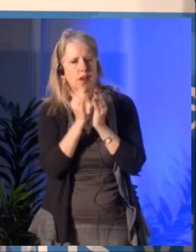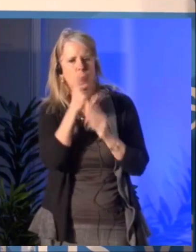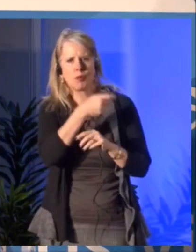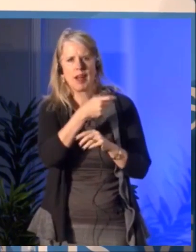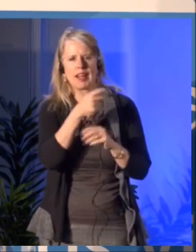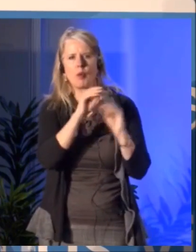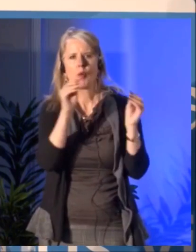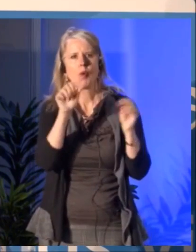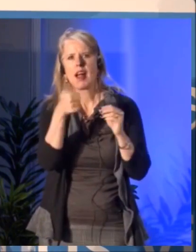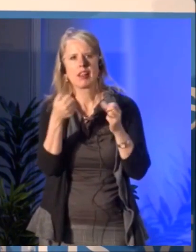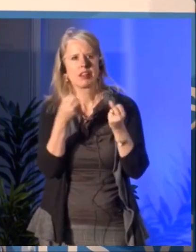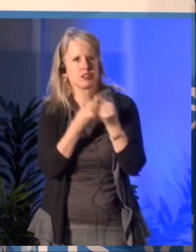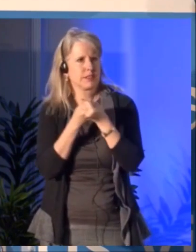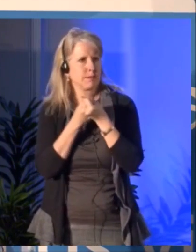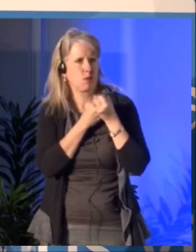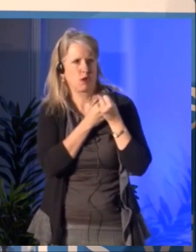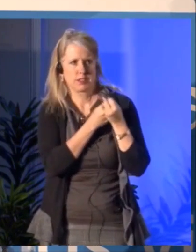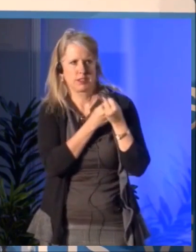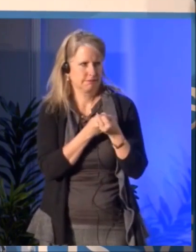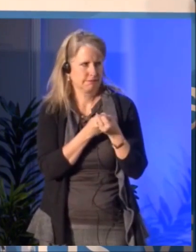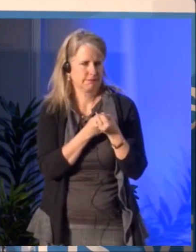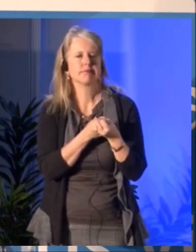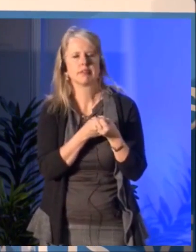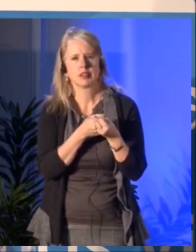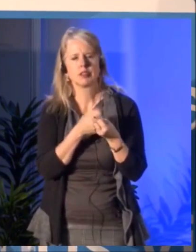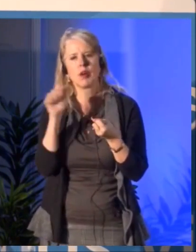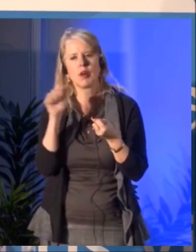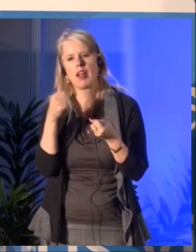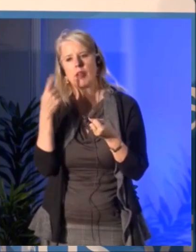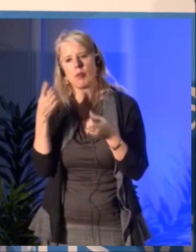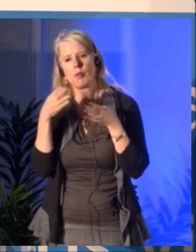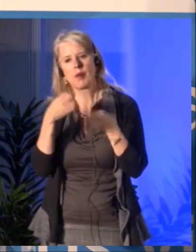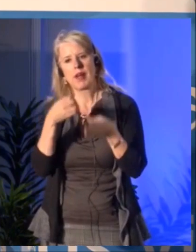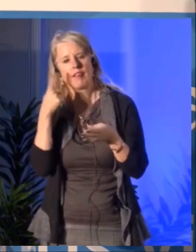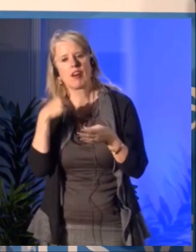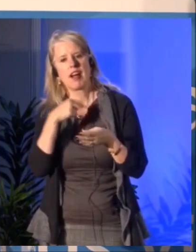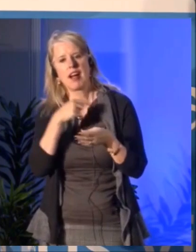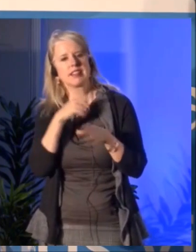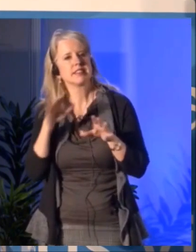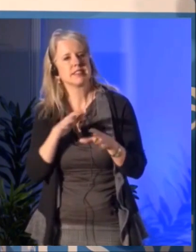with many different countries and we'll make all that very public to make sure